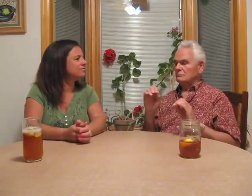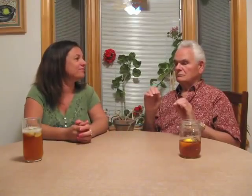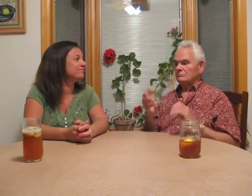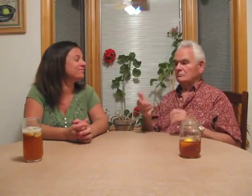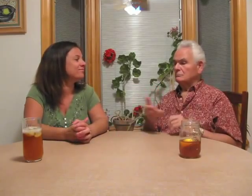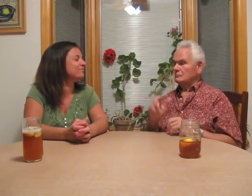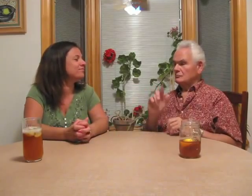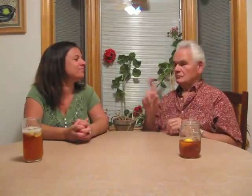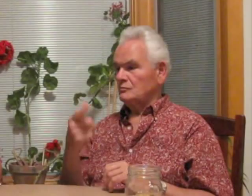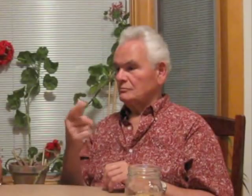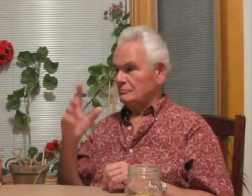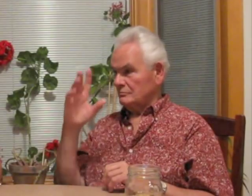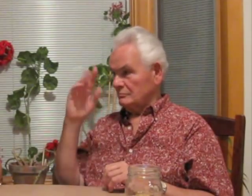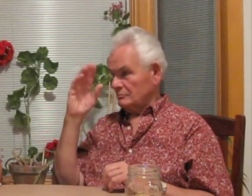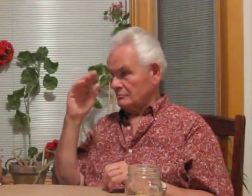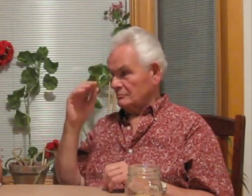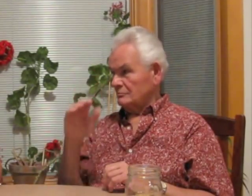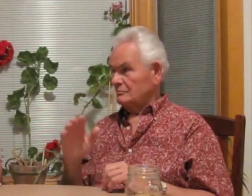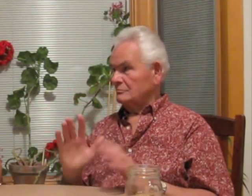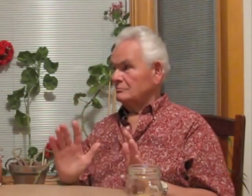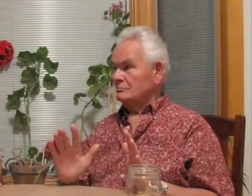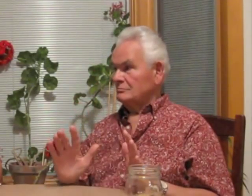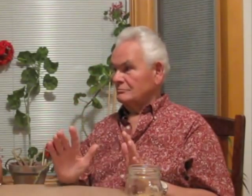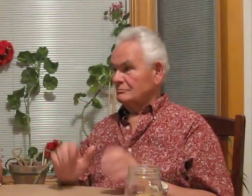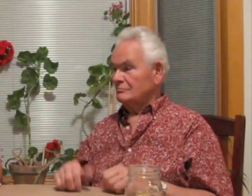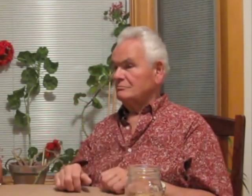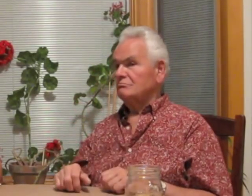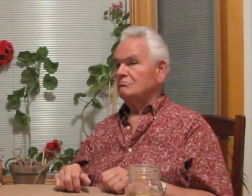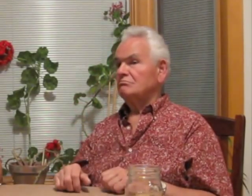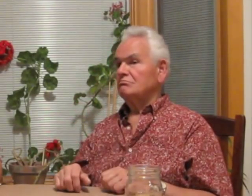They were not there. There were only men.